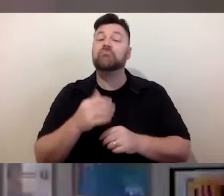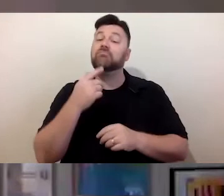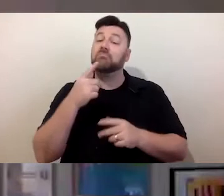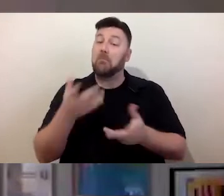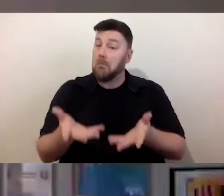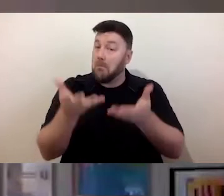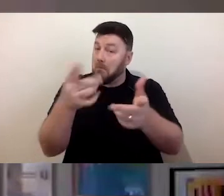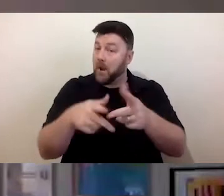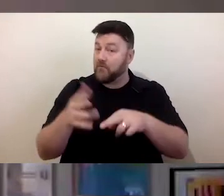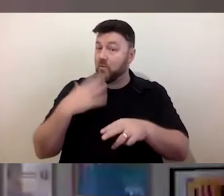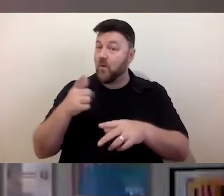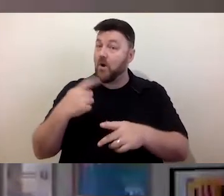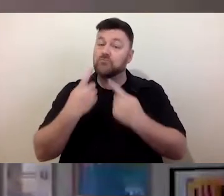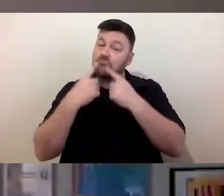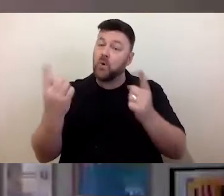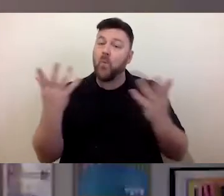you are joining us from.